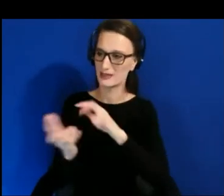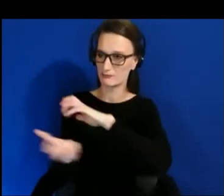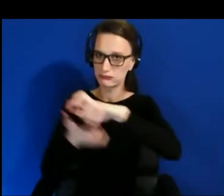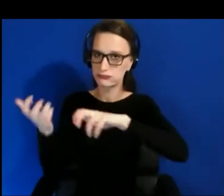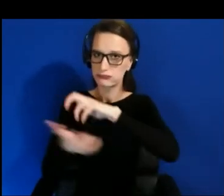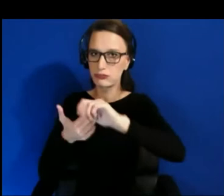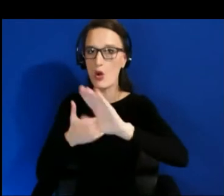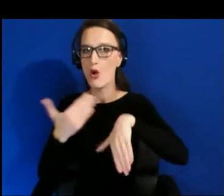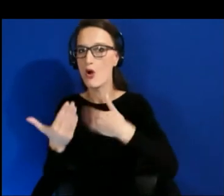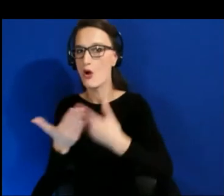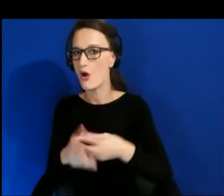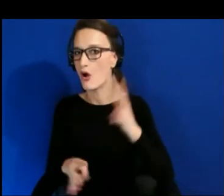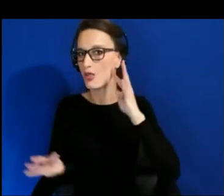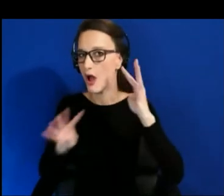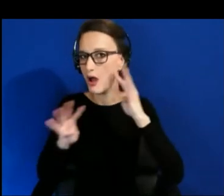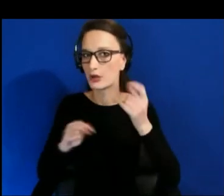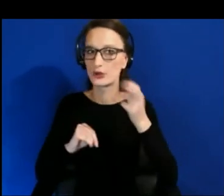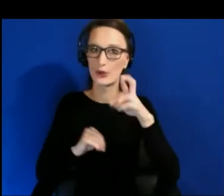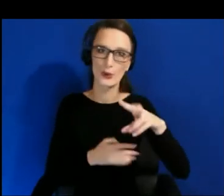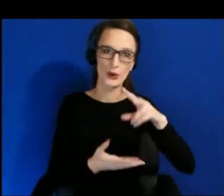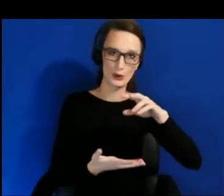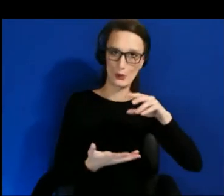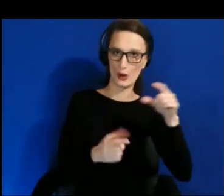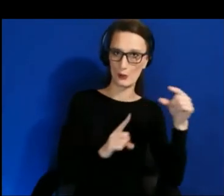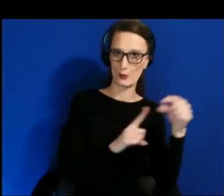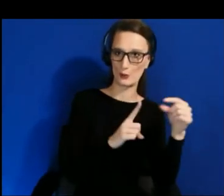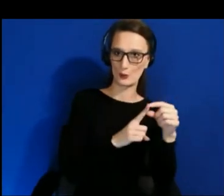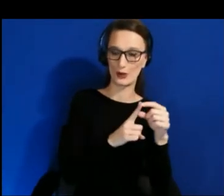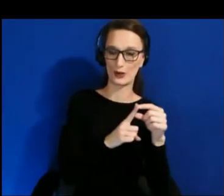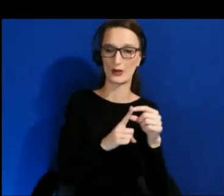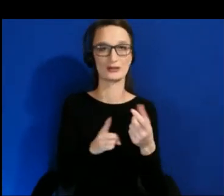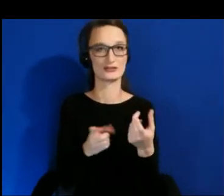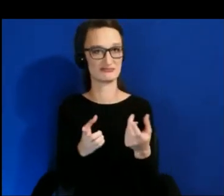that purposely goes in and finds any instance of text and scrambles up the words, and the